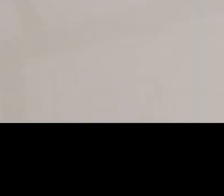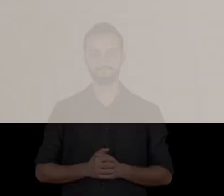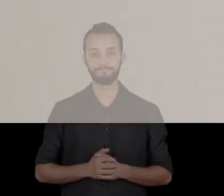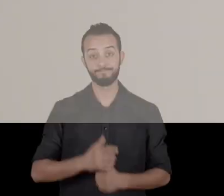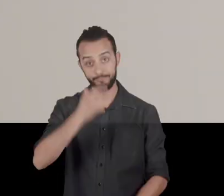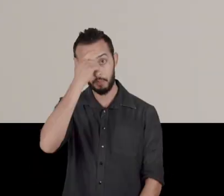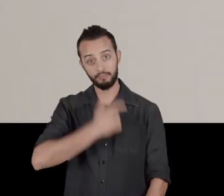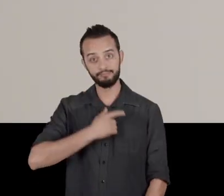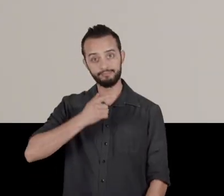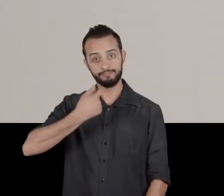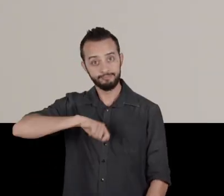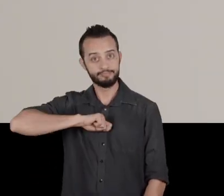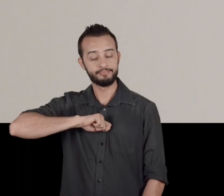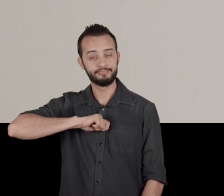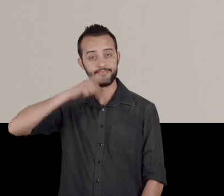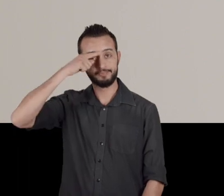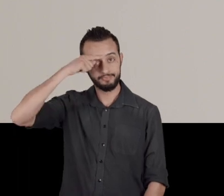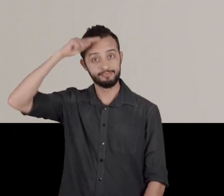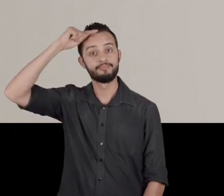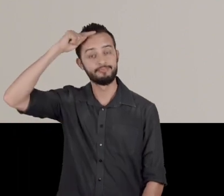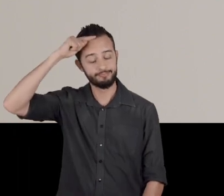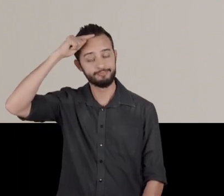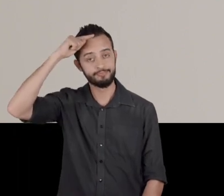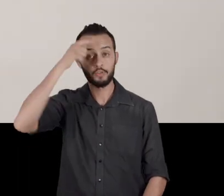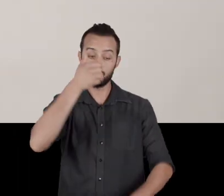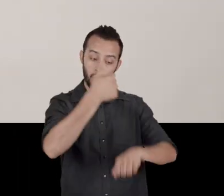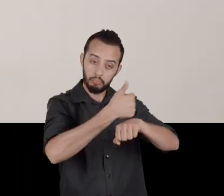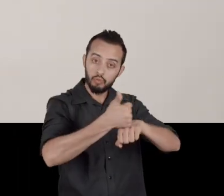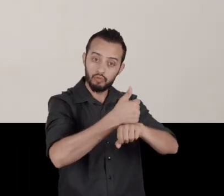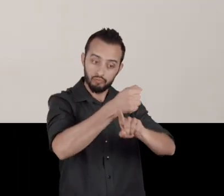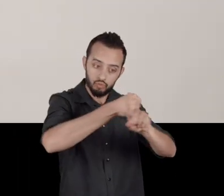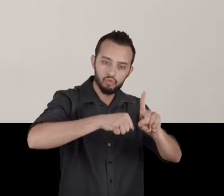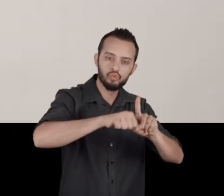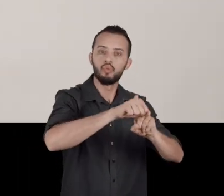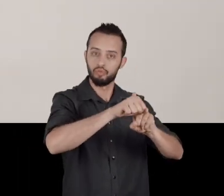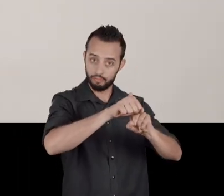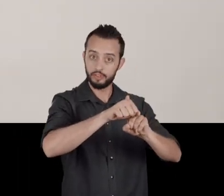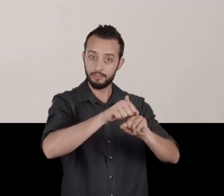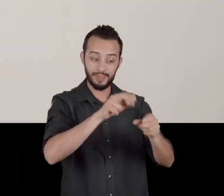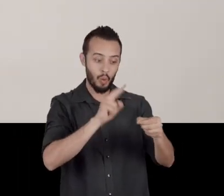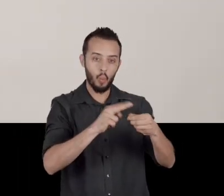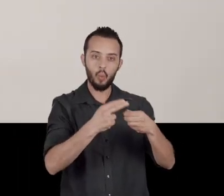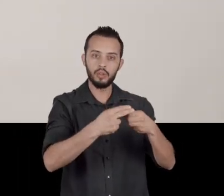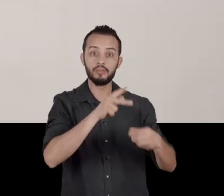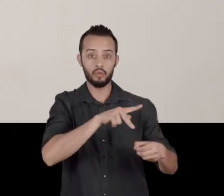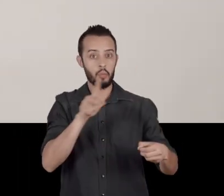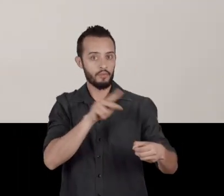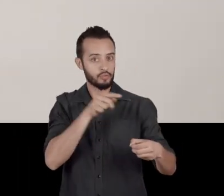My name is Mário Augusto Medeiros da Silva, I'm a sociologist and a lecturer at Unicamp,